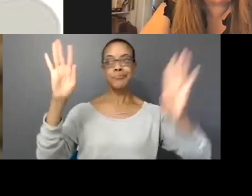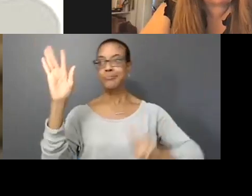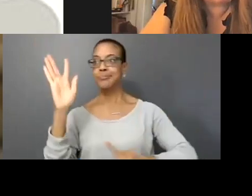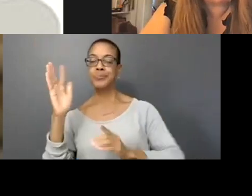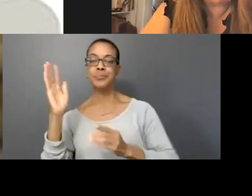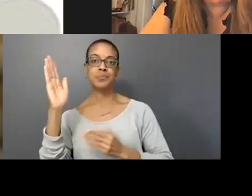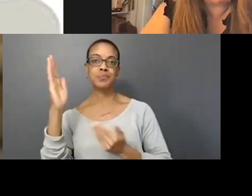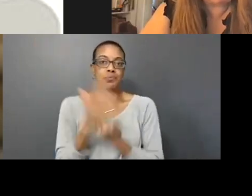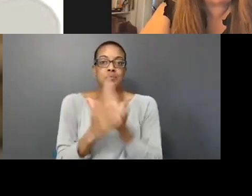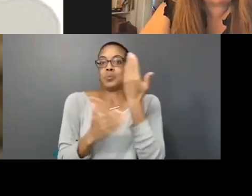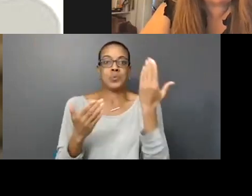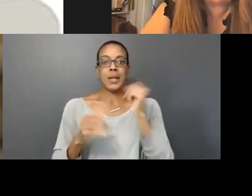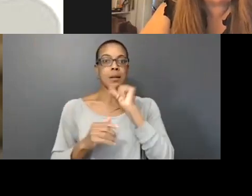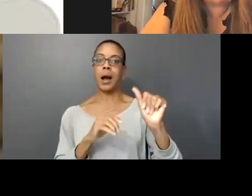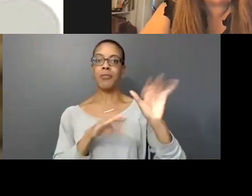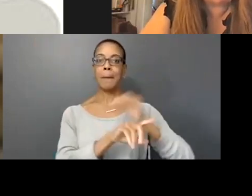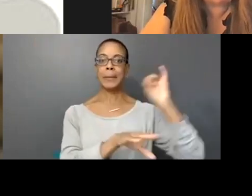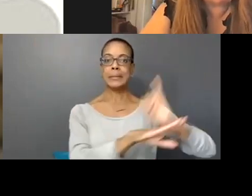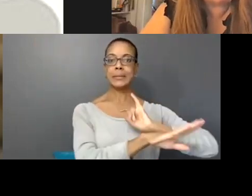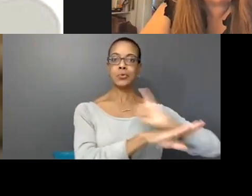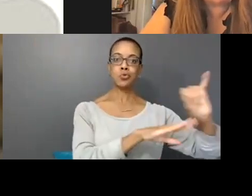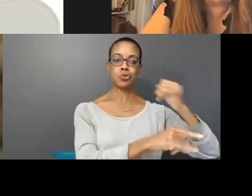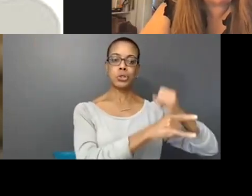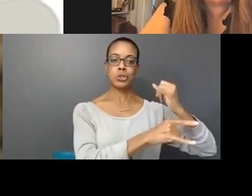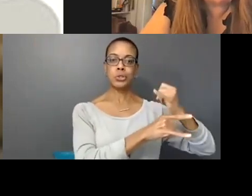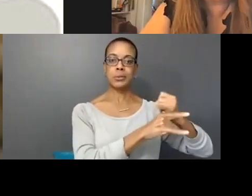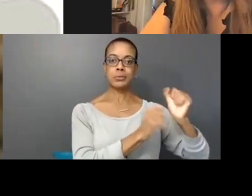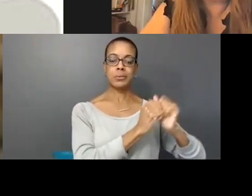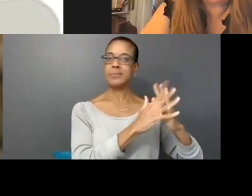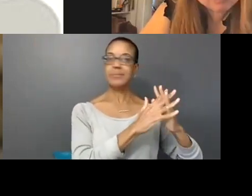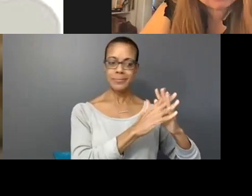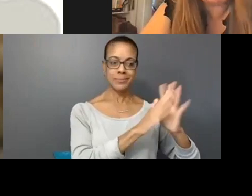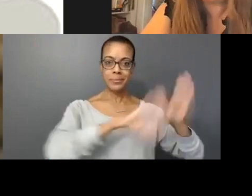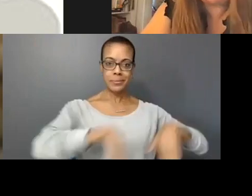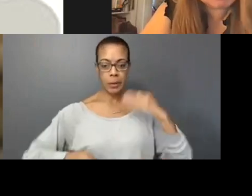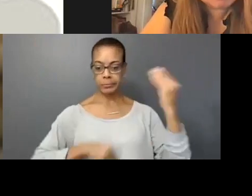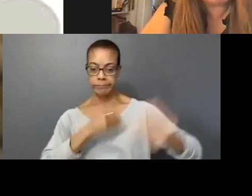So I see that about a lot of media artists too especially Nita, when I met her I was like,